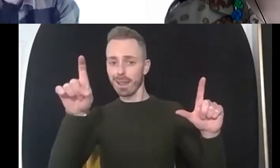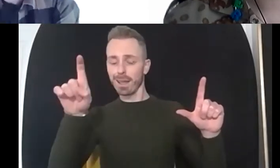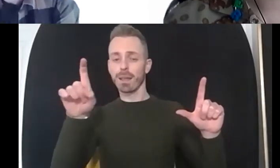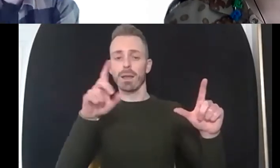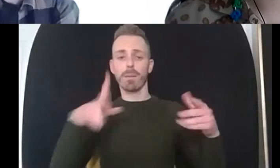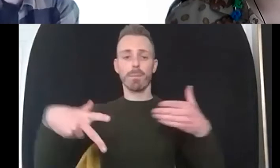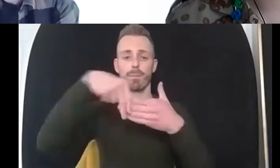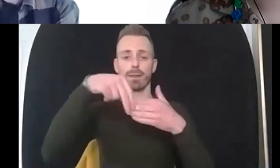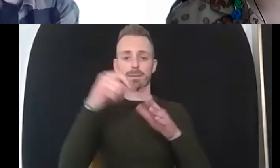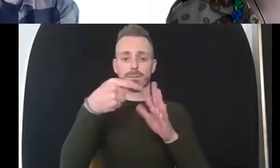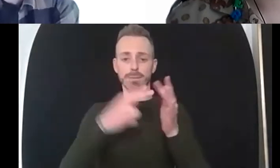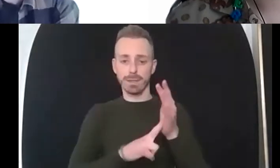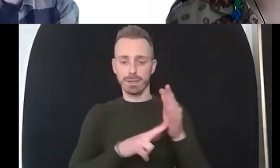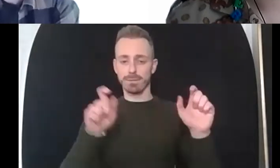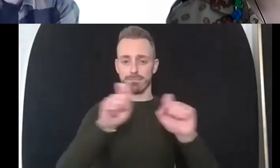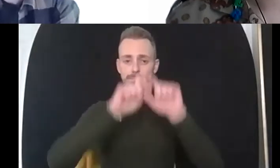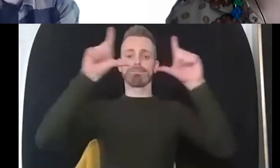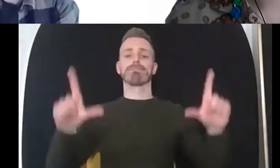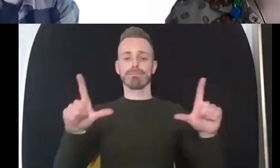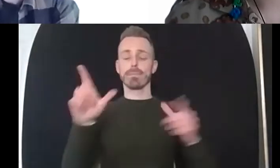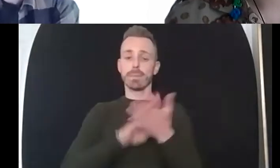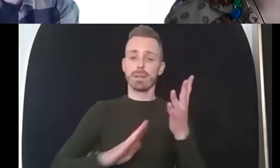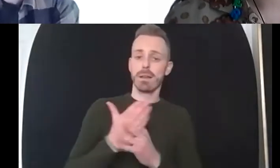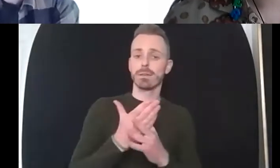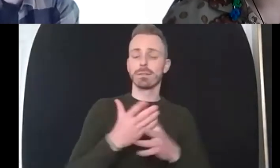the video that says mark bsl interpreter and i believe it he'll become bigger